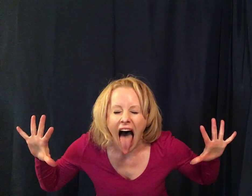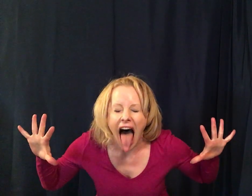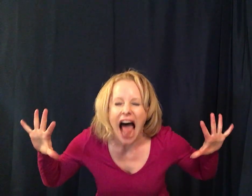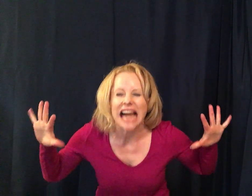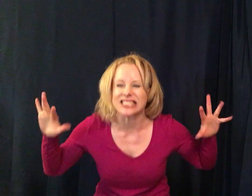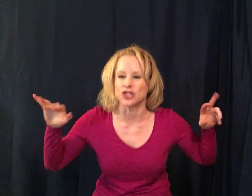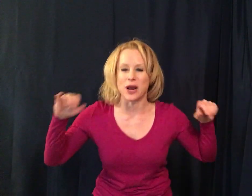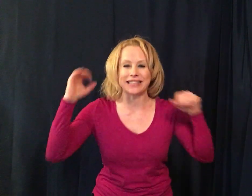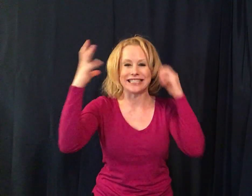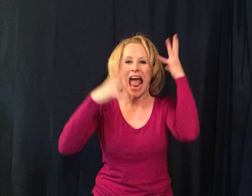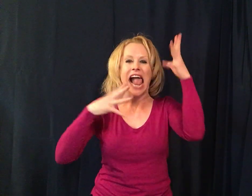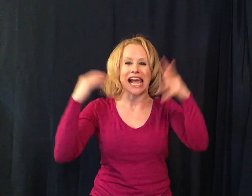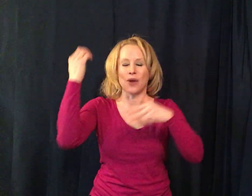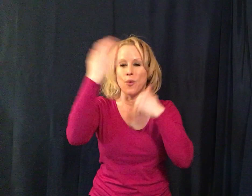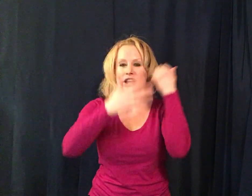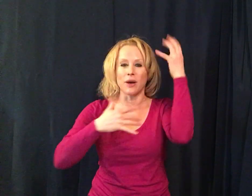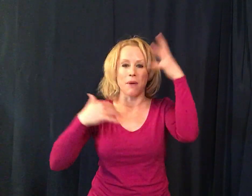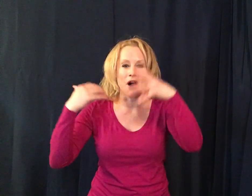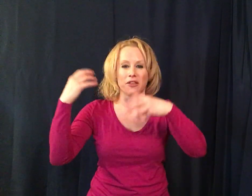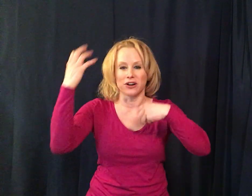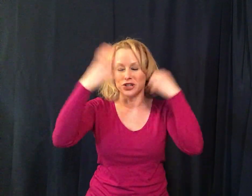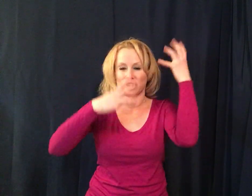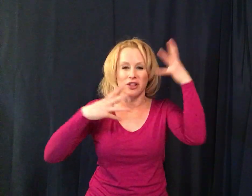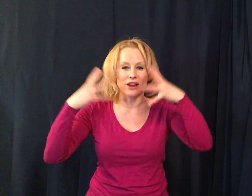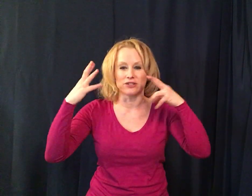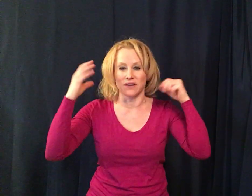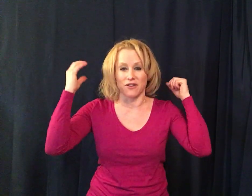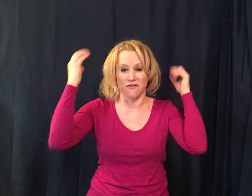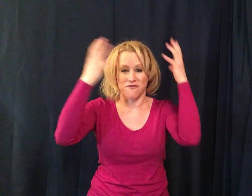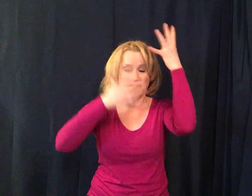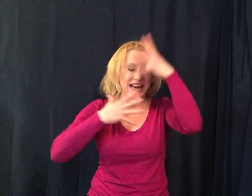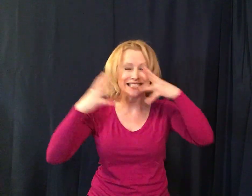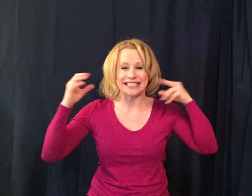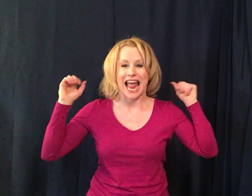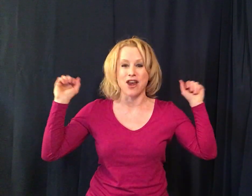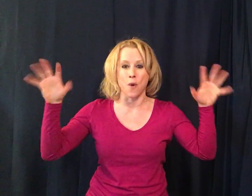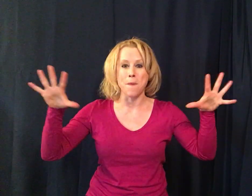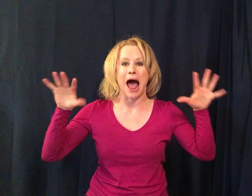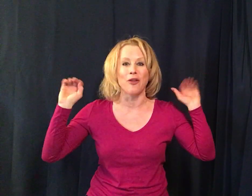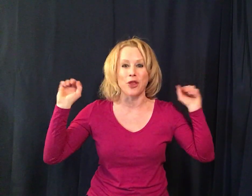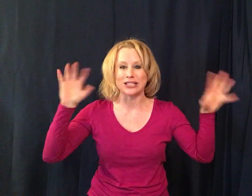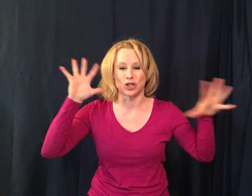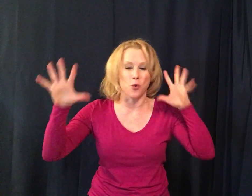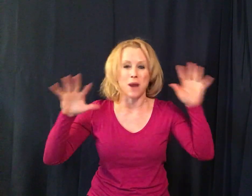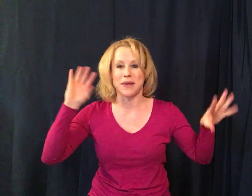stress and wake up all the articulate errs of your face and your mouth so you want to